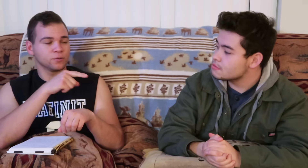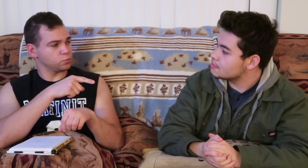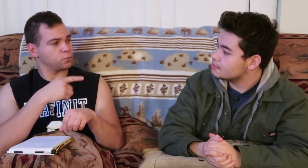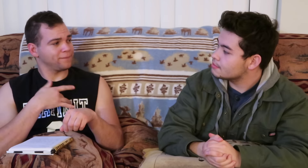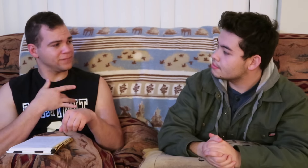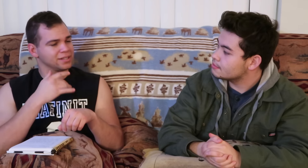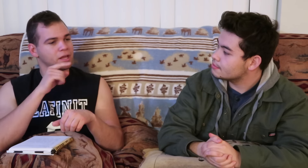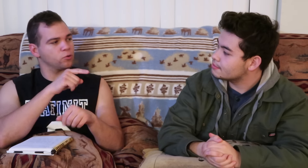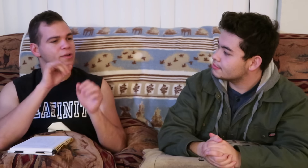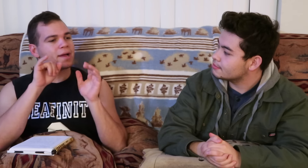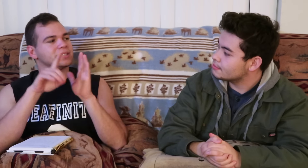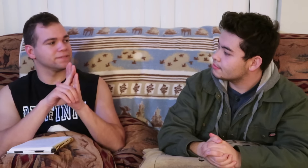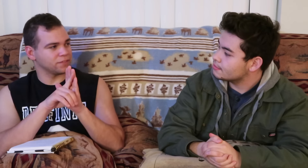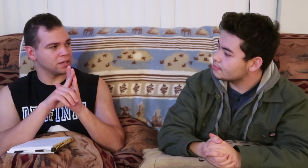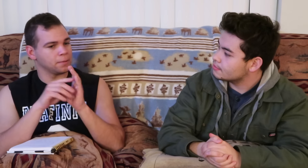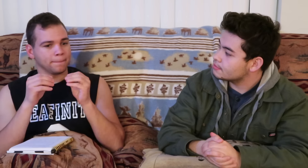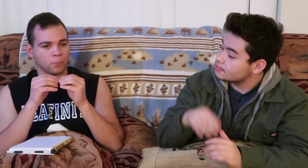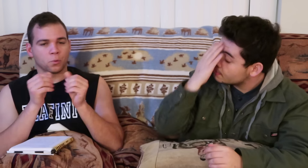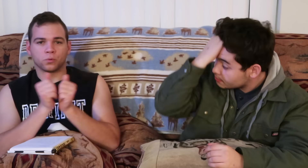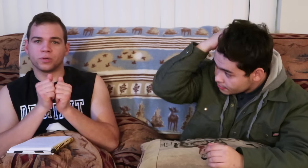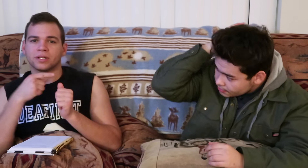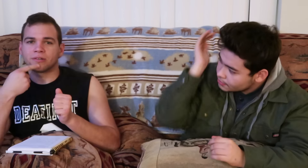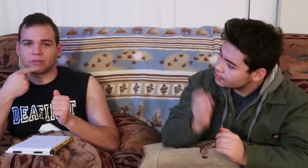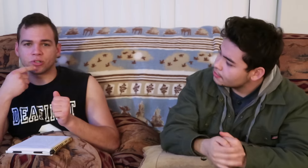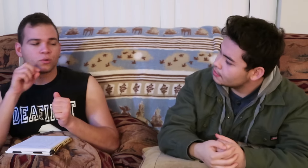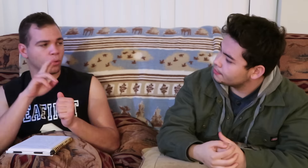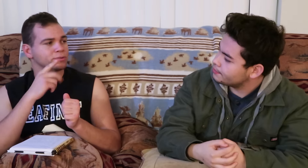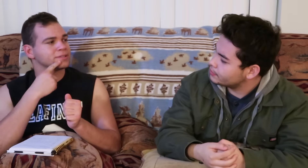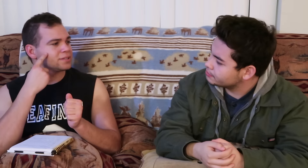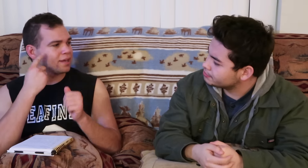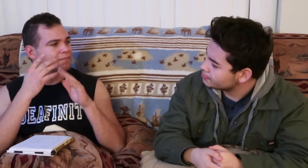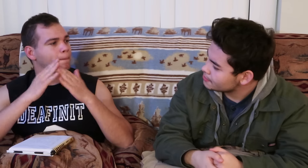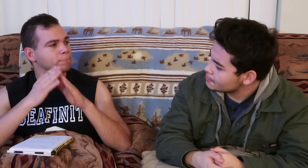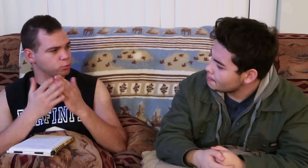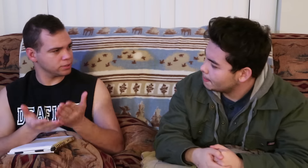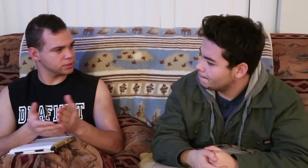do you feel like you identify more with the hearing or deaf community?